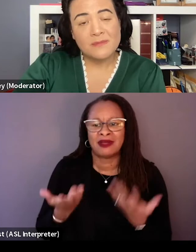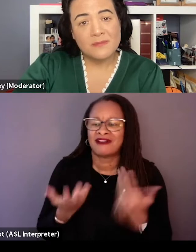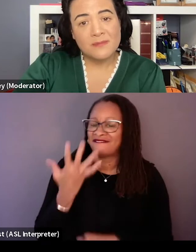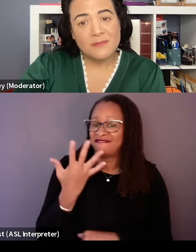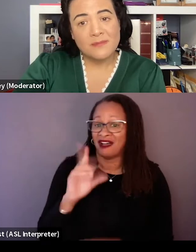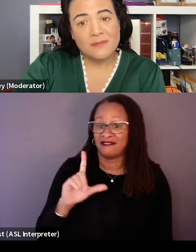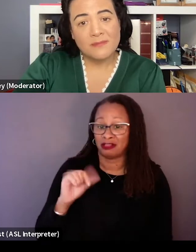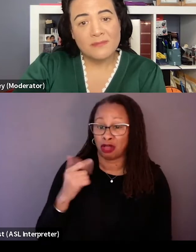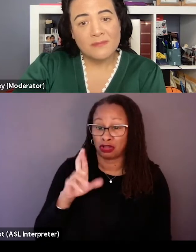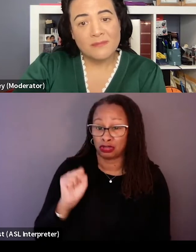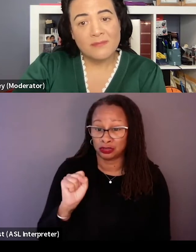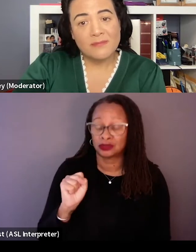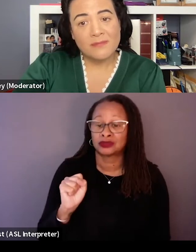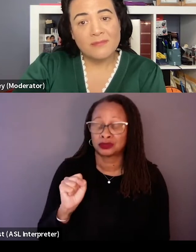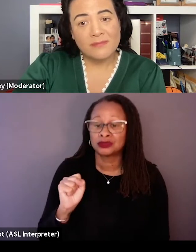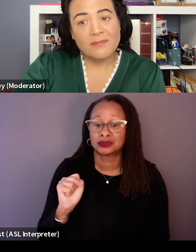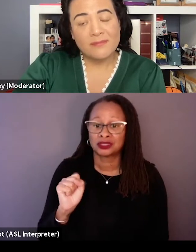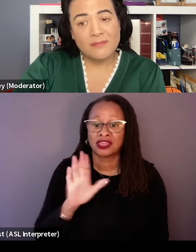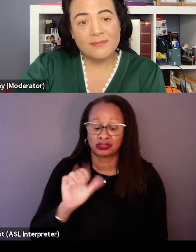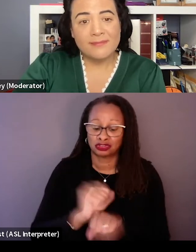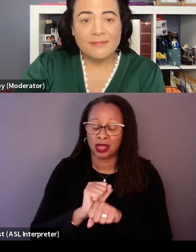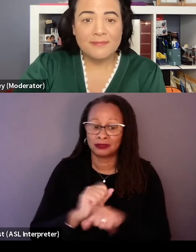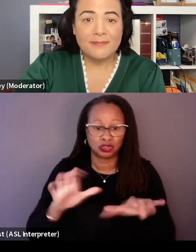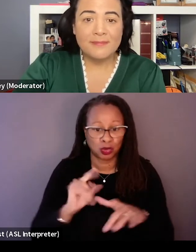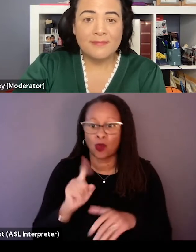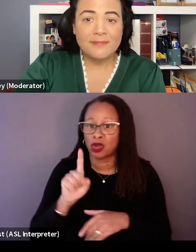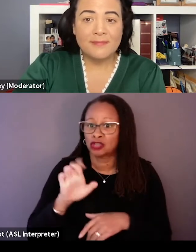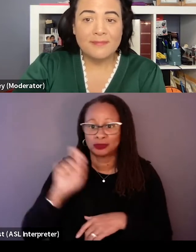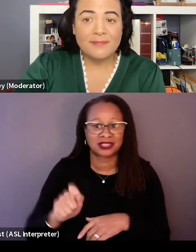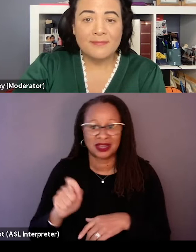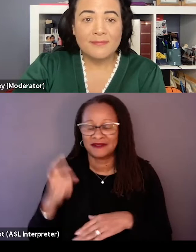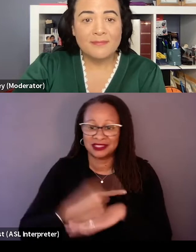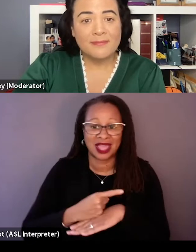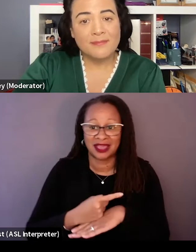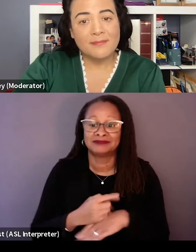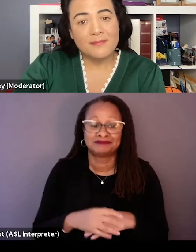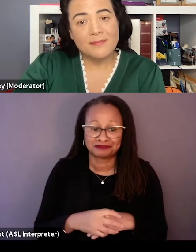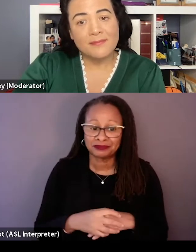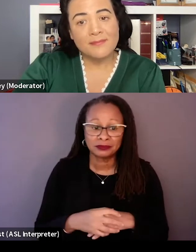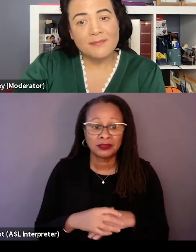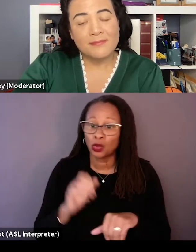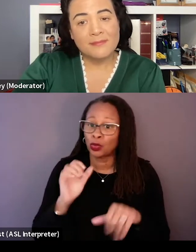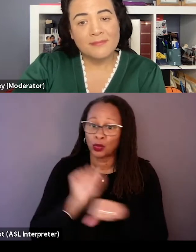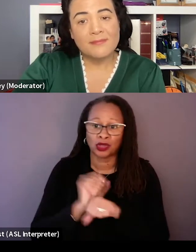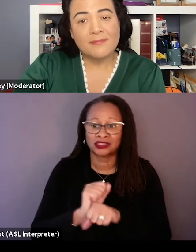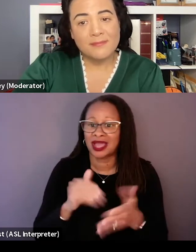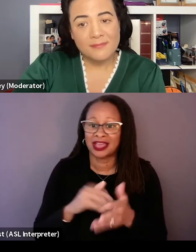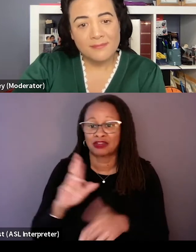were to do this a hundred percent of the time all day. And then, and it was, we could do it, we'd worked out a remote system 'cause it was COVID so they could, they were everywhere.